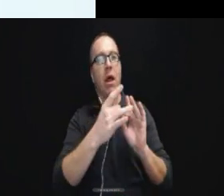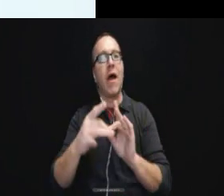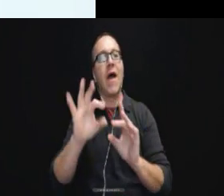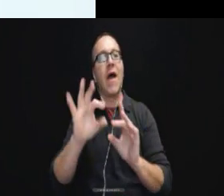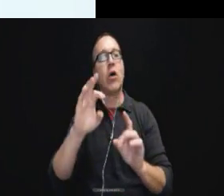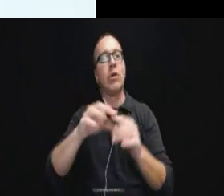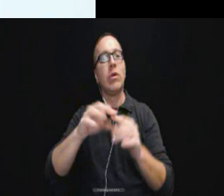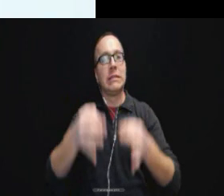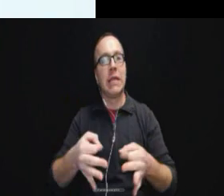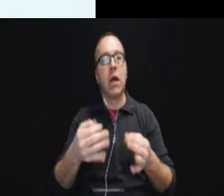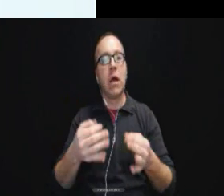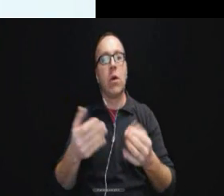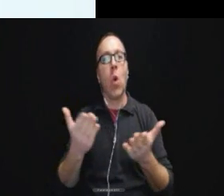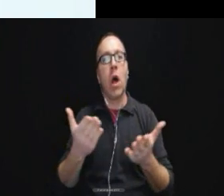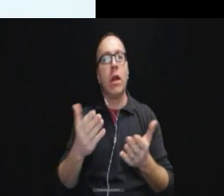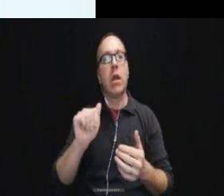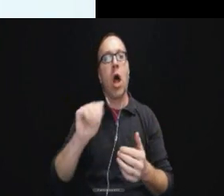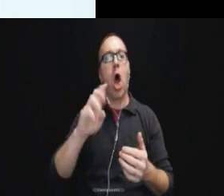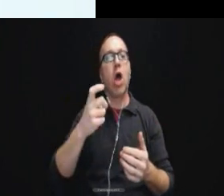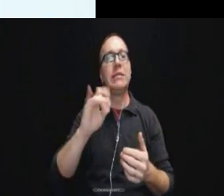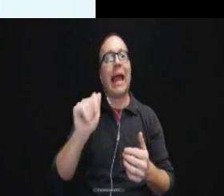auxiliary aid or service has to be provided.